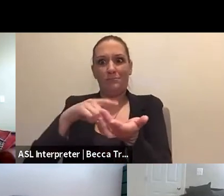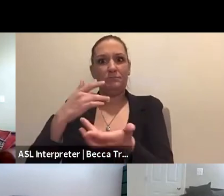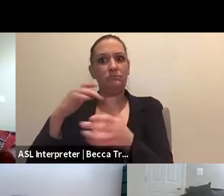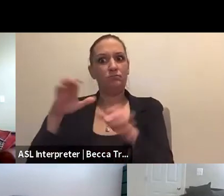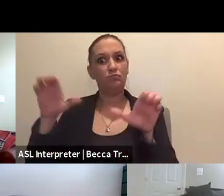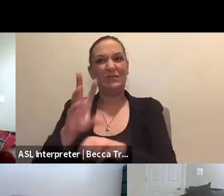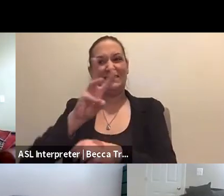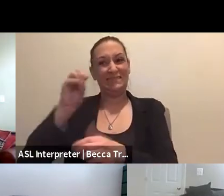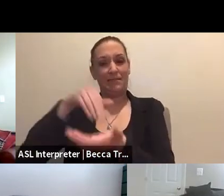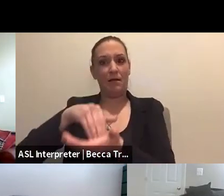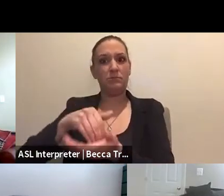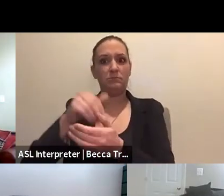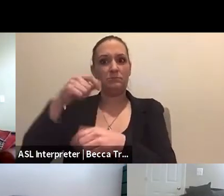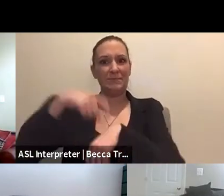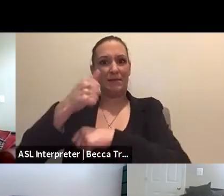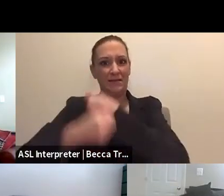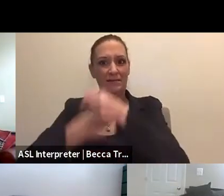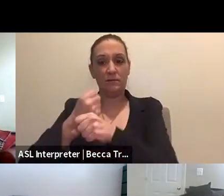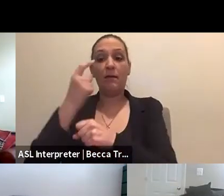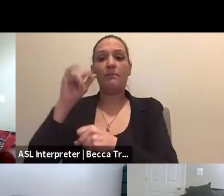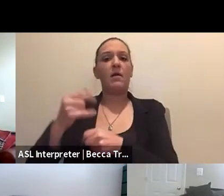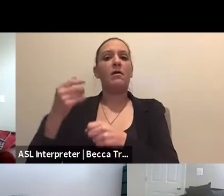and that is our disaster action team response.